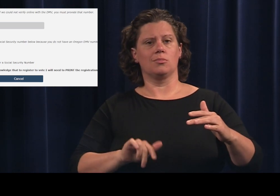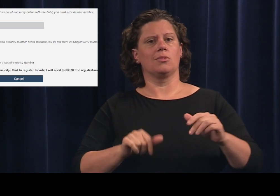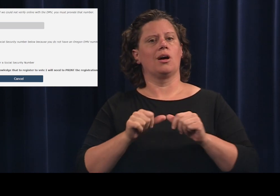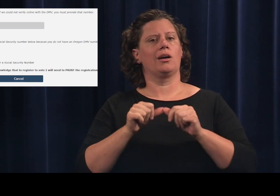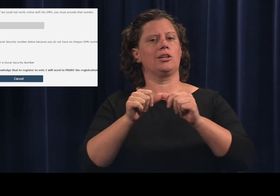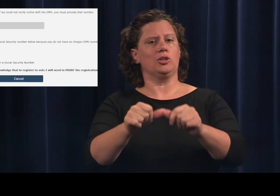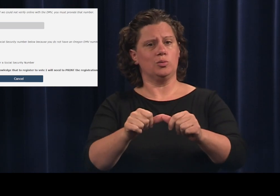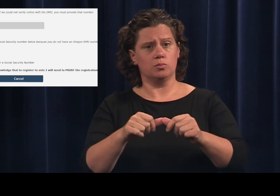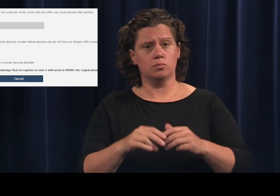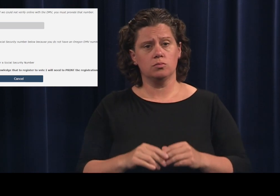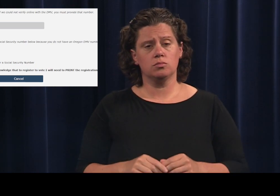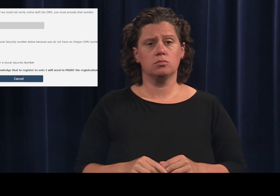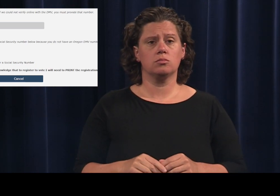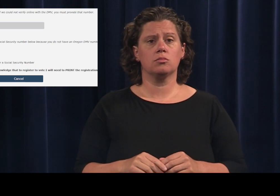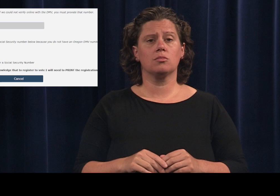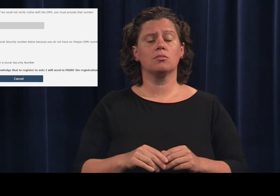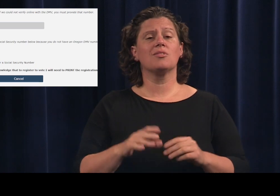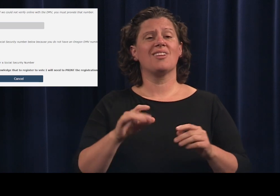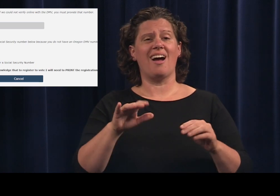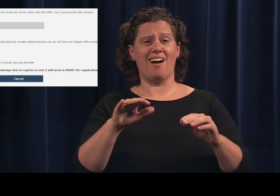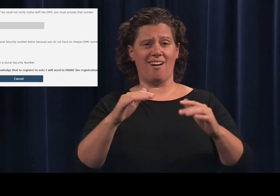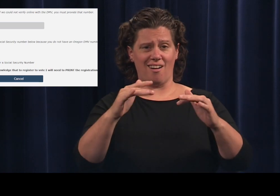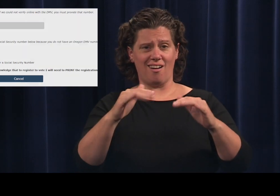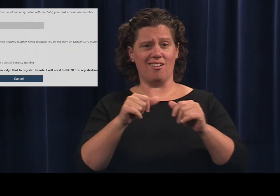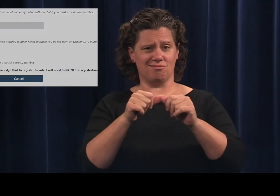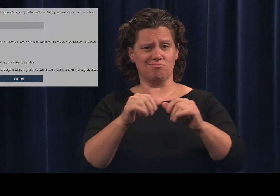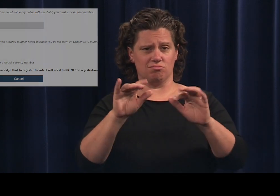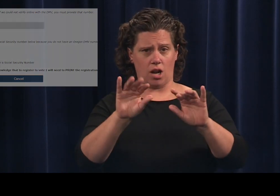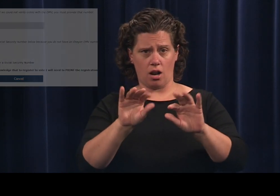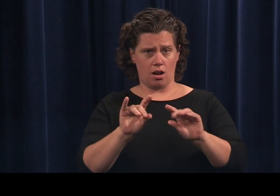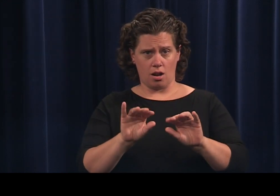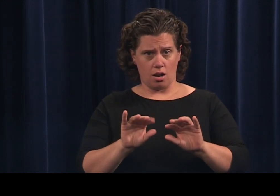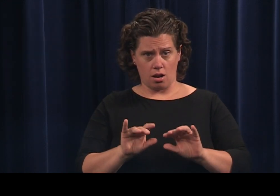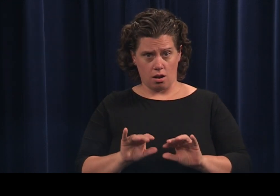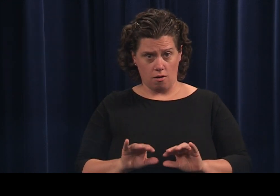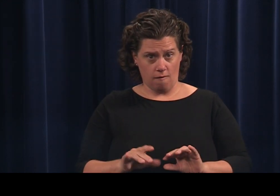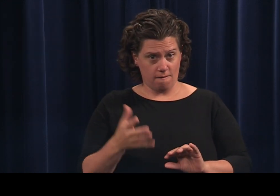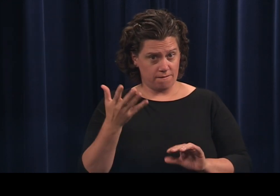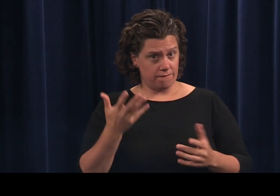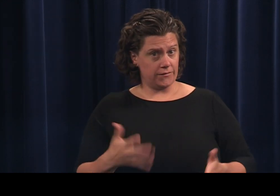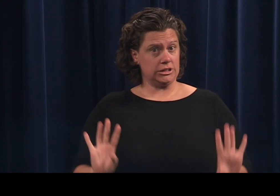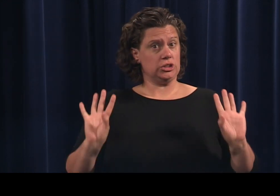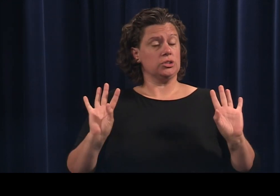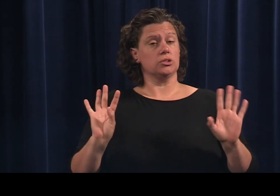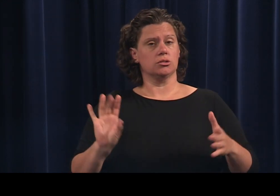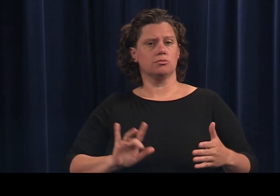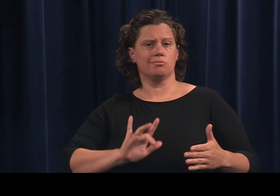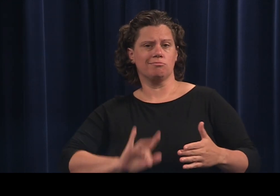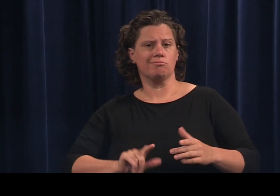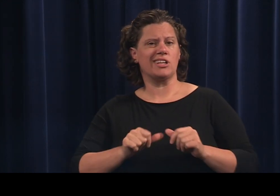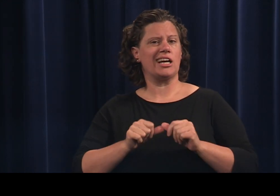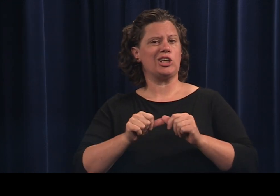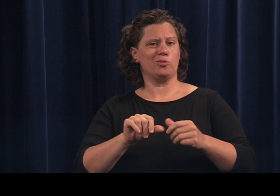Continue filling out the form. When complete click continue.